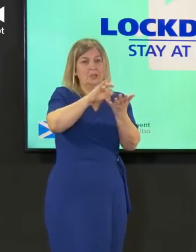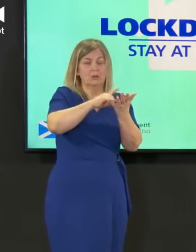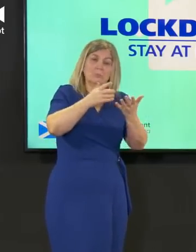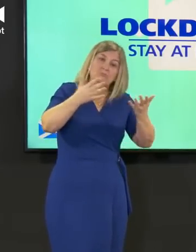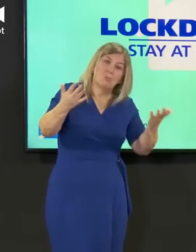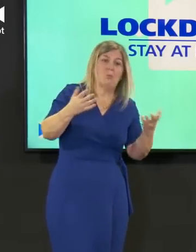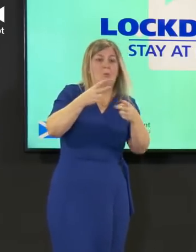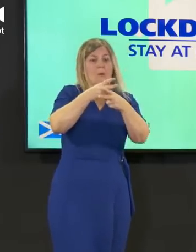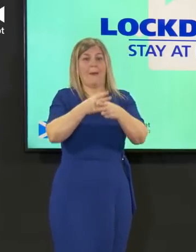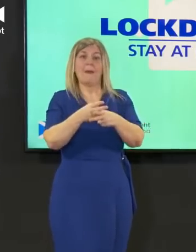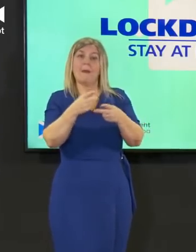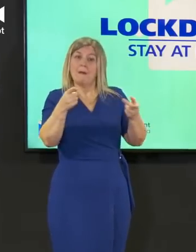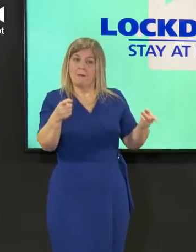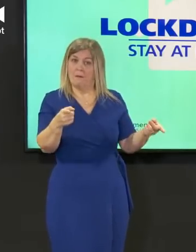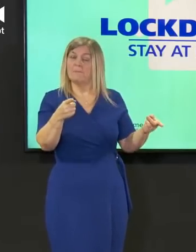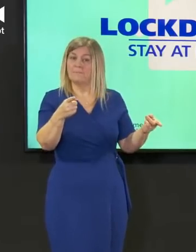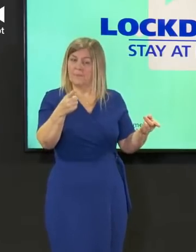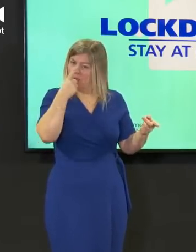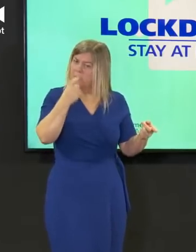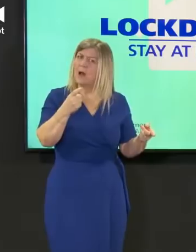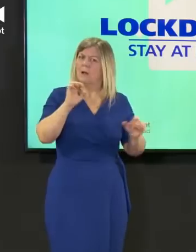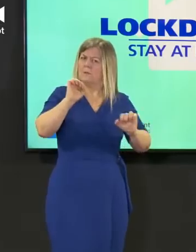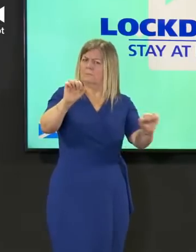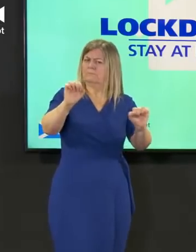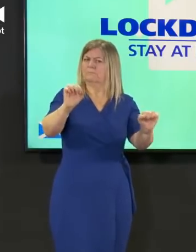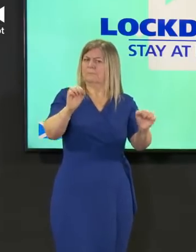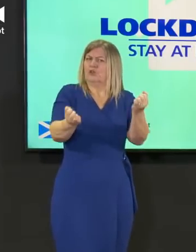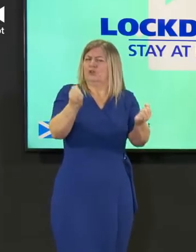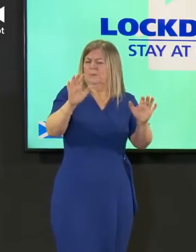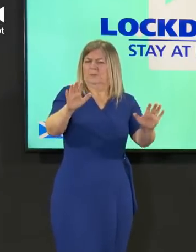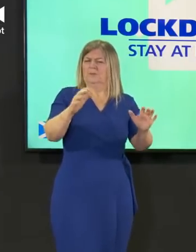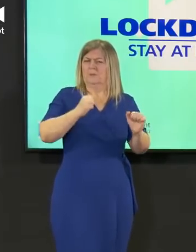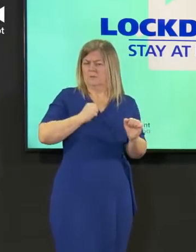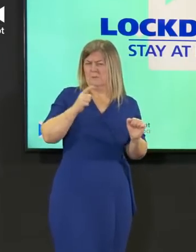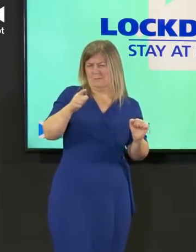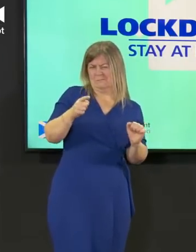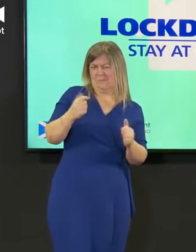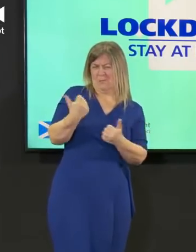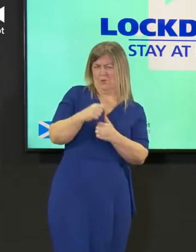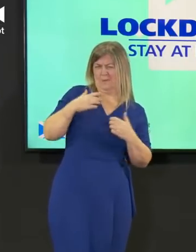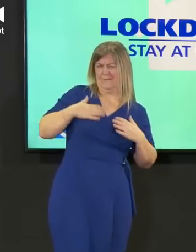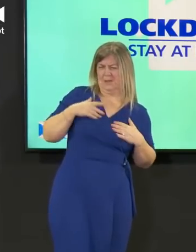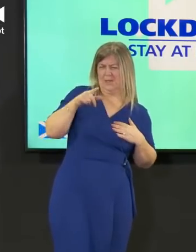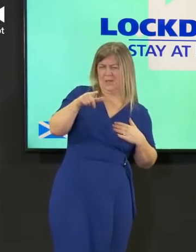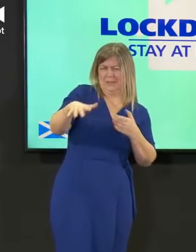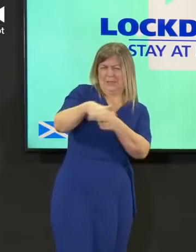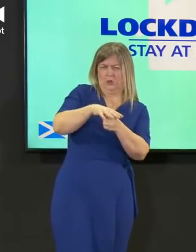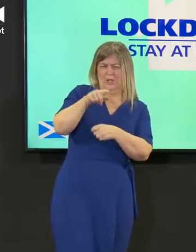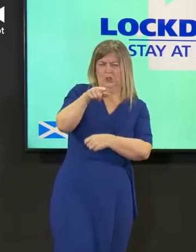able to exercise their own professional judgment about the circumstance that they face and whether